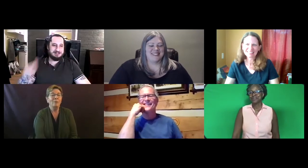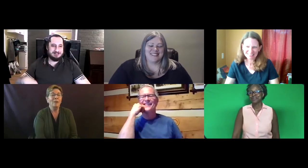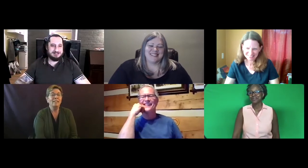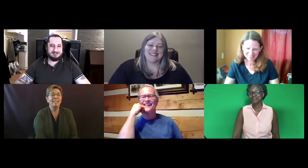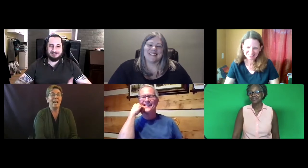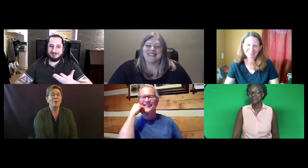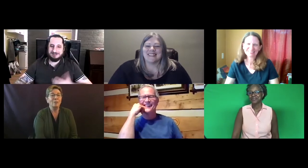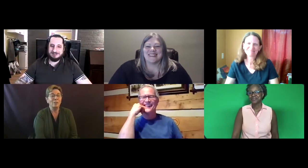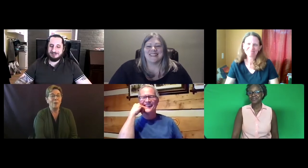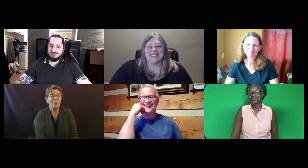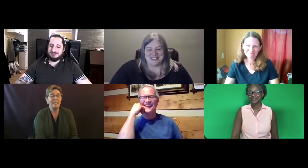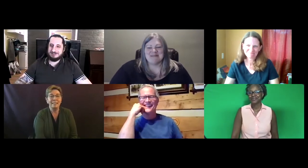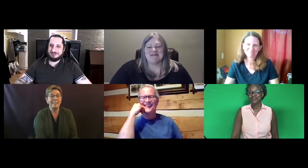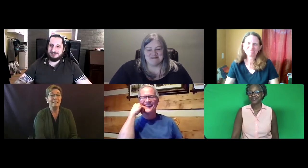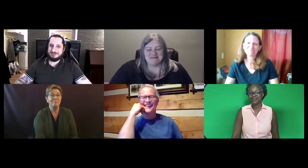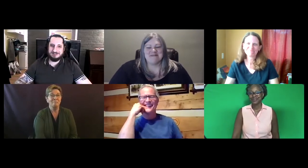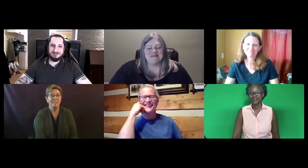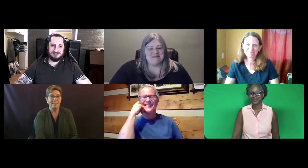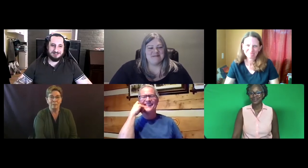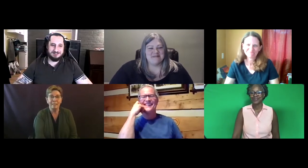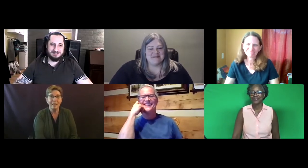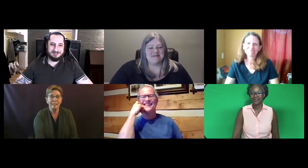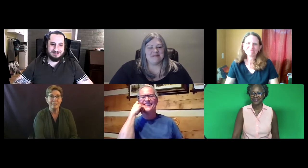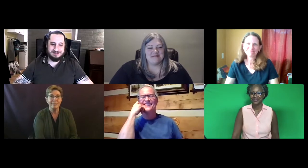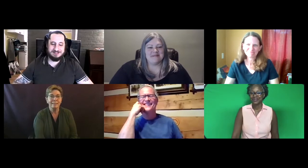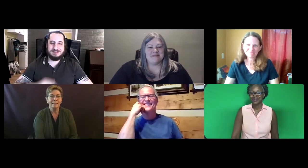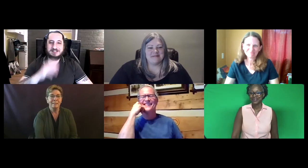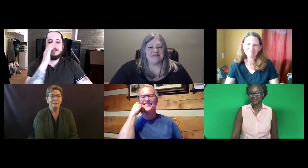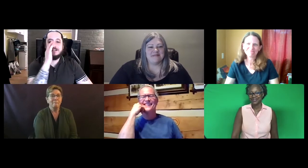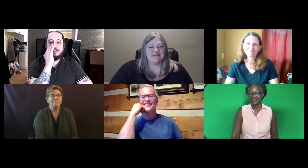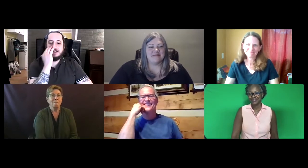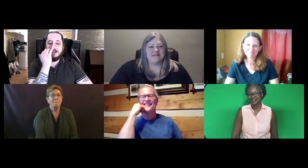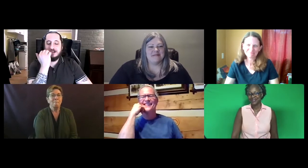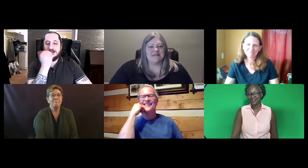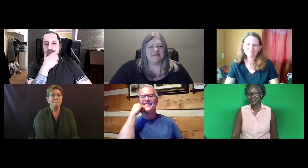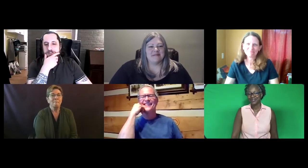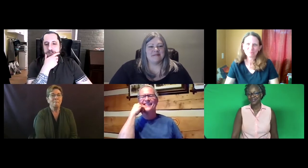I would drive six hours in Texas and I'd still be in Texas.